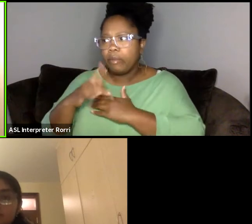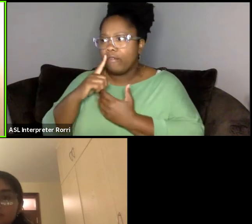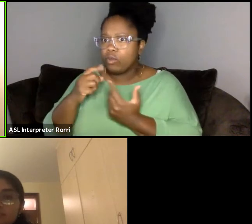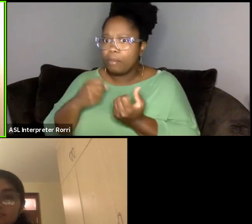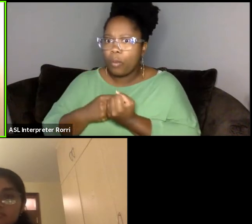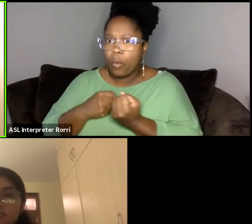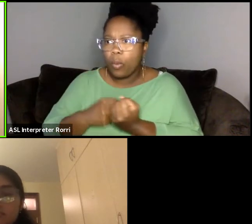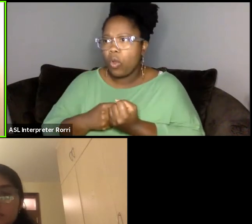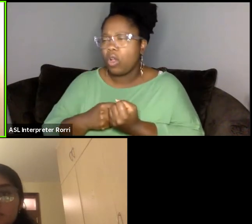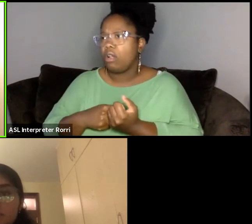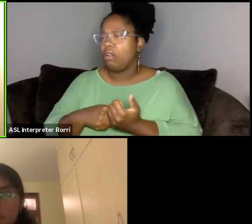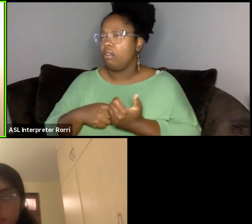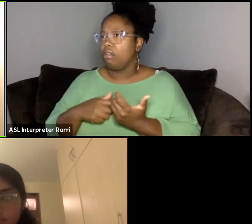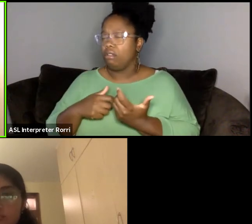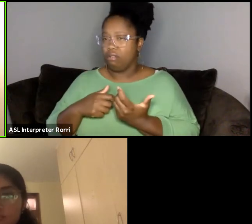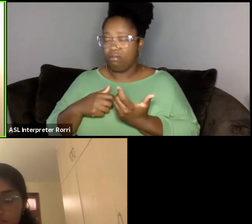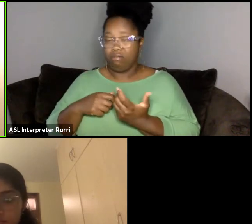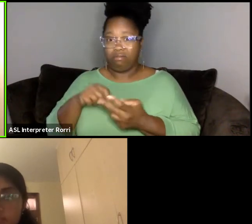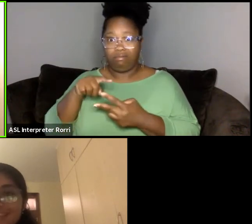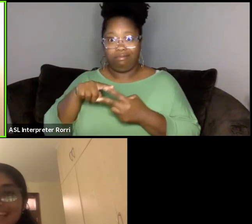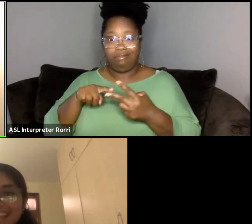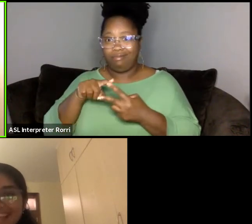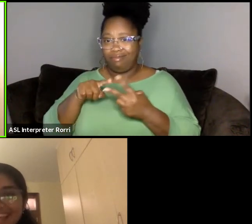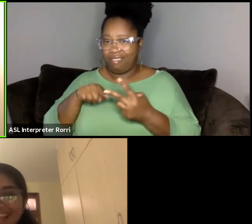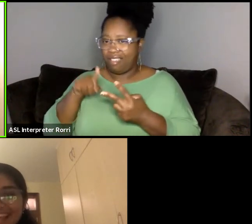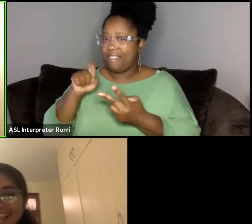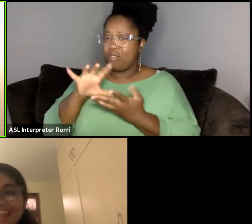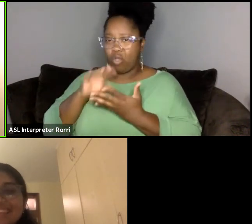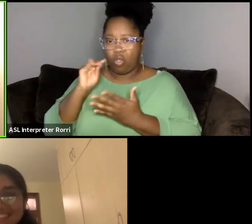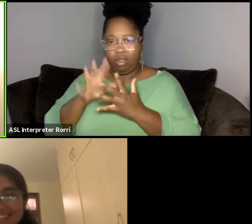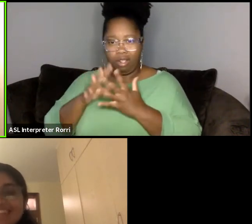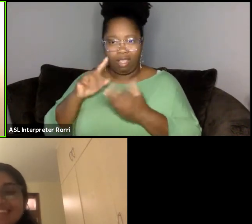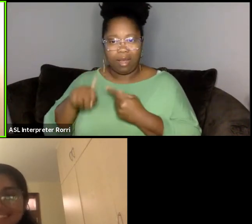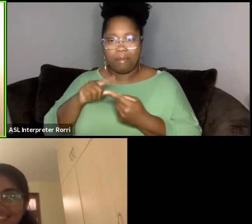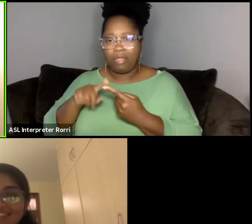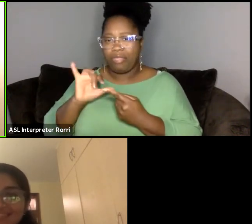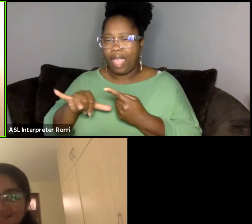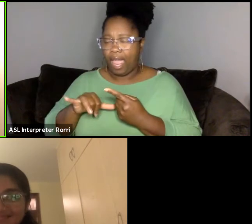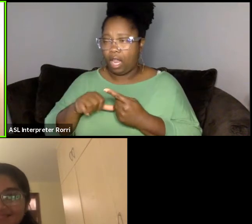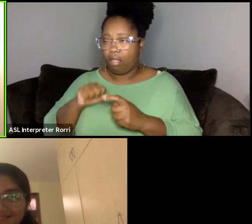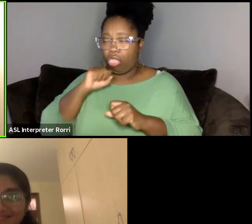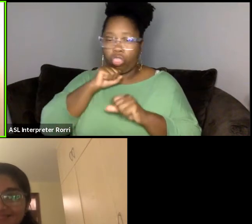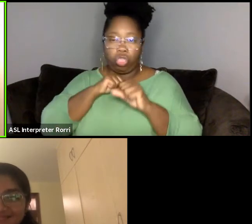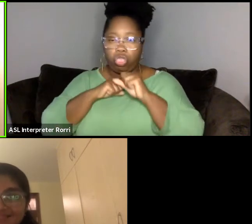I learned a lot about that. A lot of hard knocks, I should say, in terms